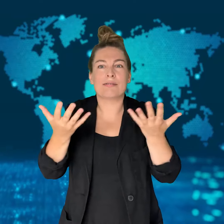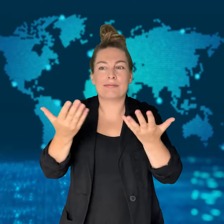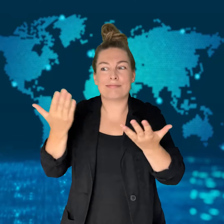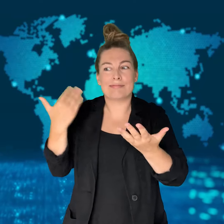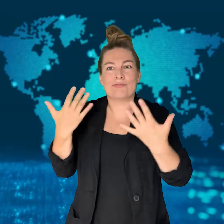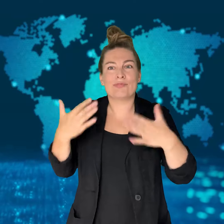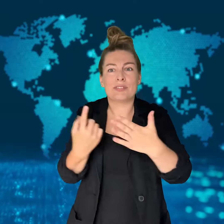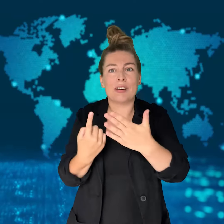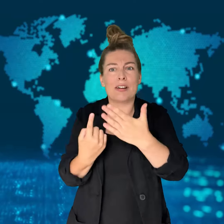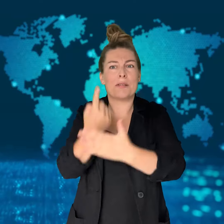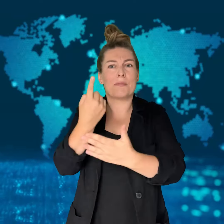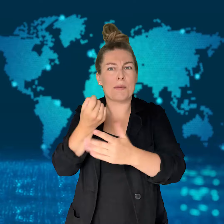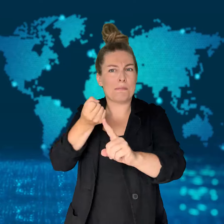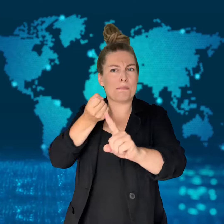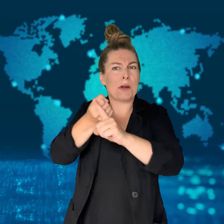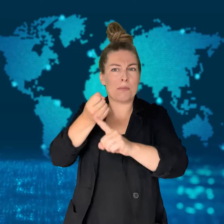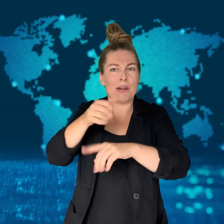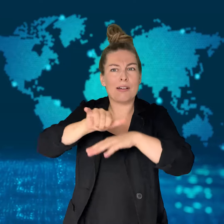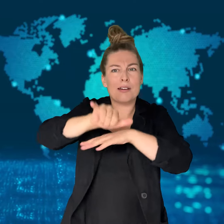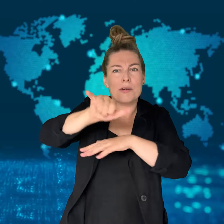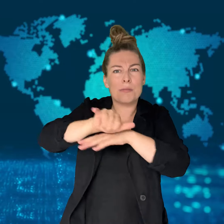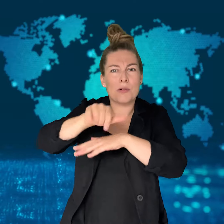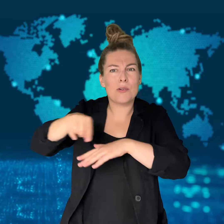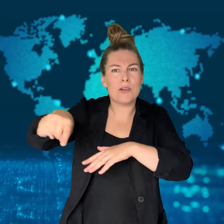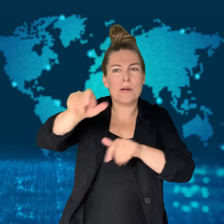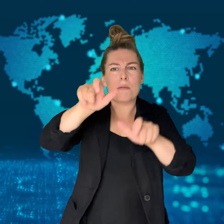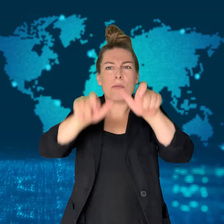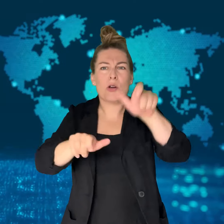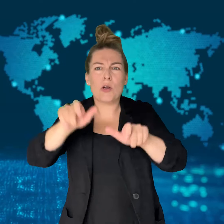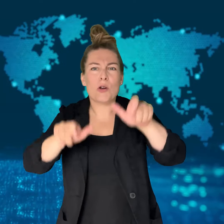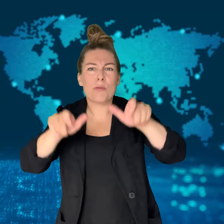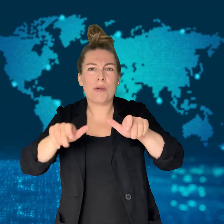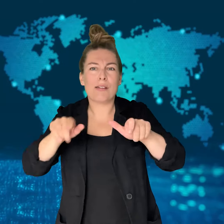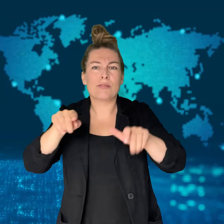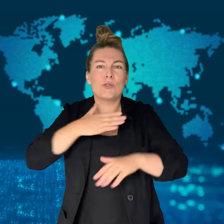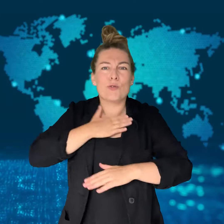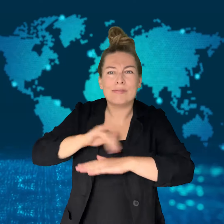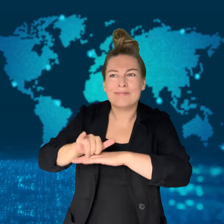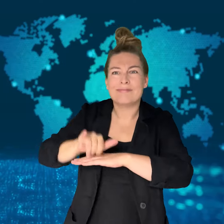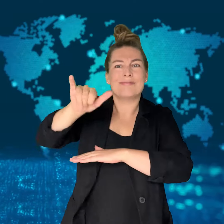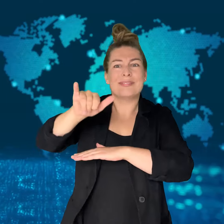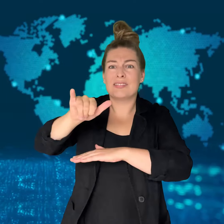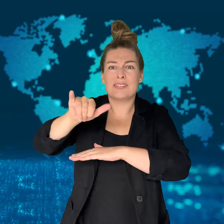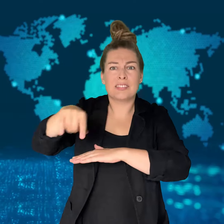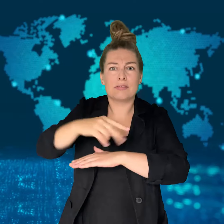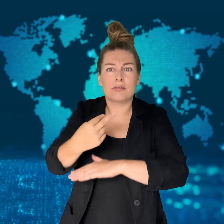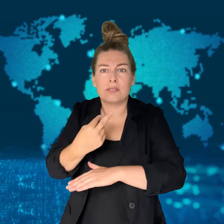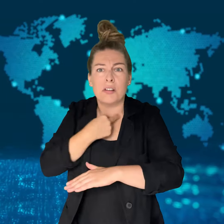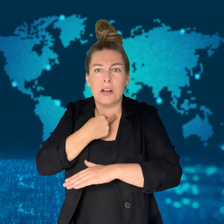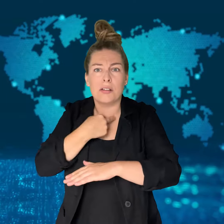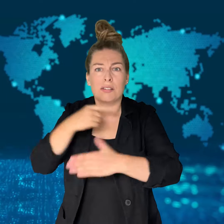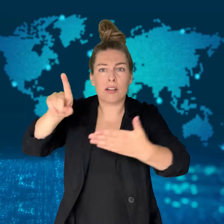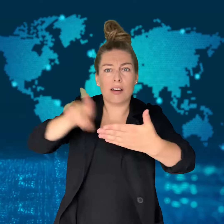The issue has been fixed, but its impact is still being felt by